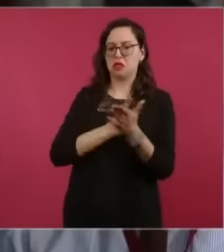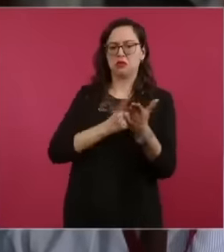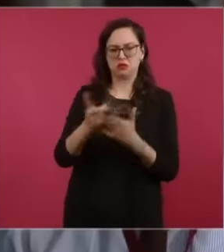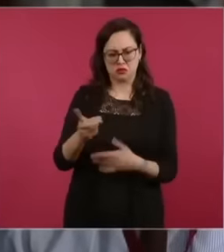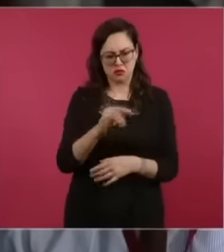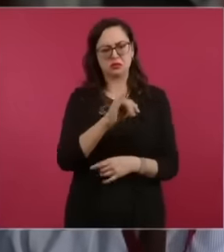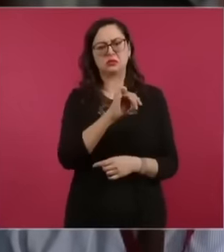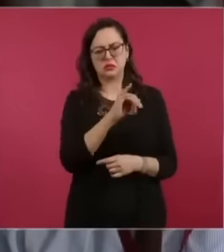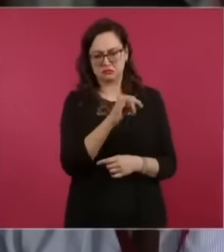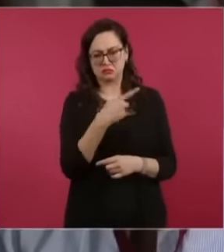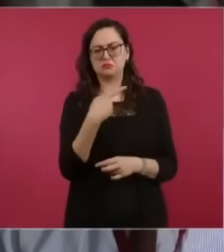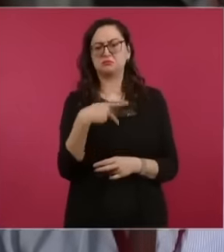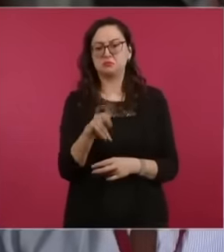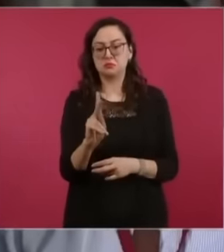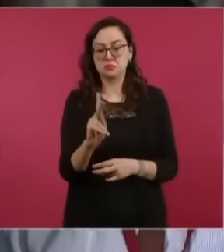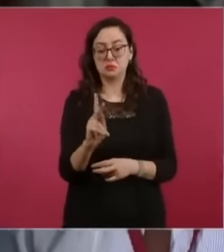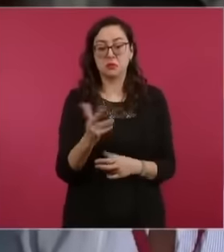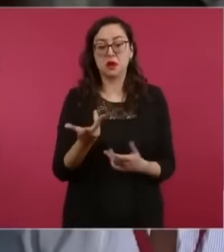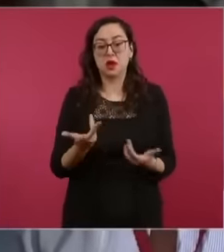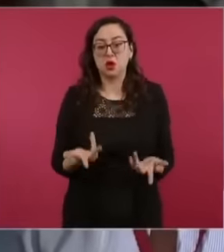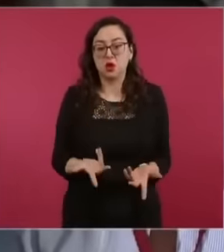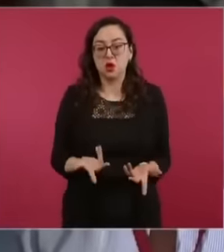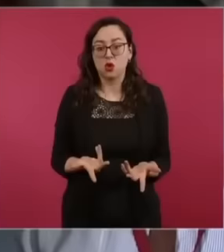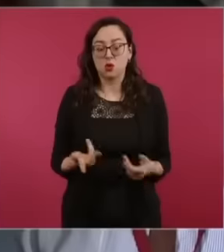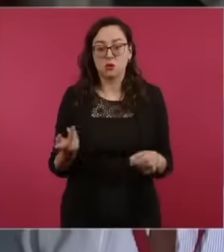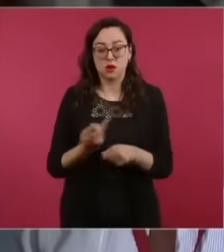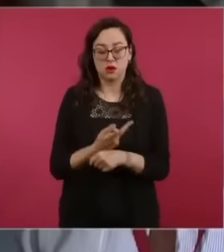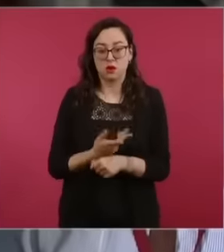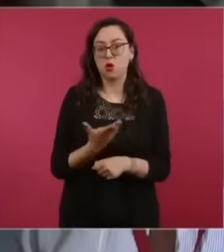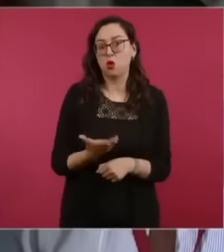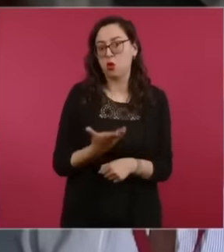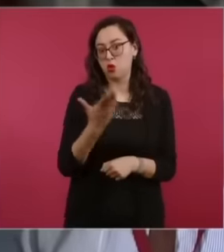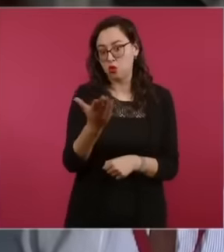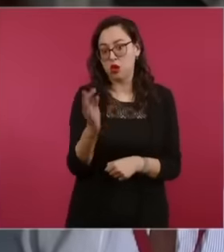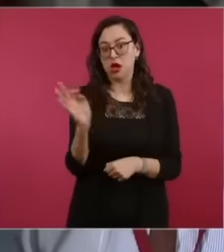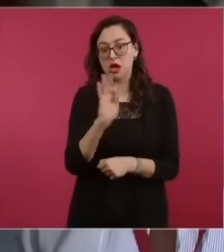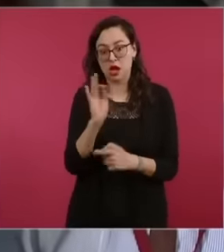ask him, even if he has not seen the video, he will seek to meet with Ricardo Salinas on this issue so